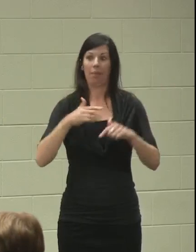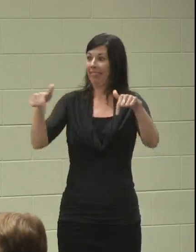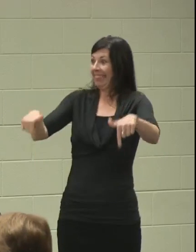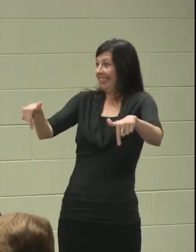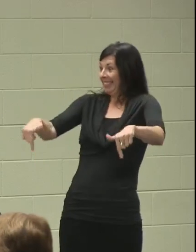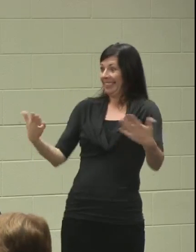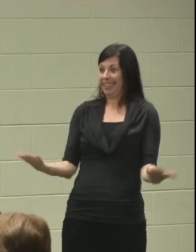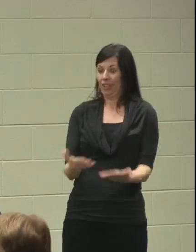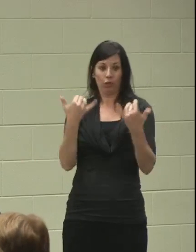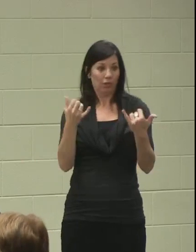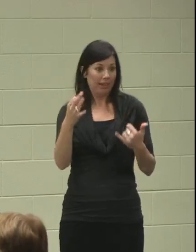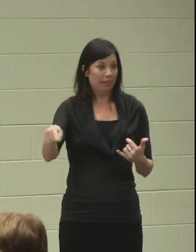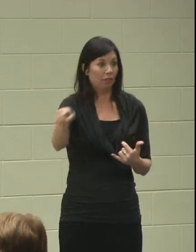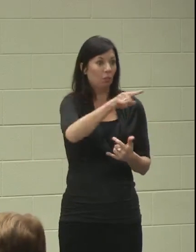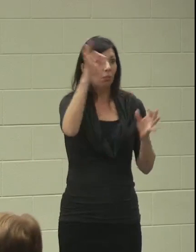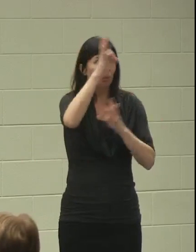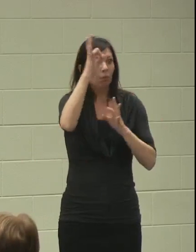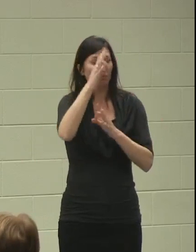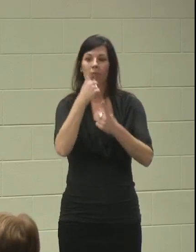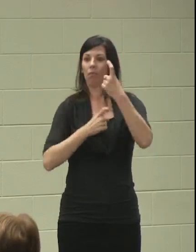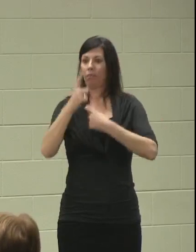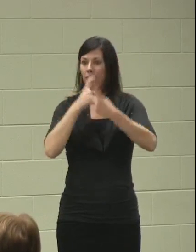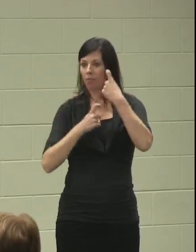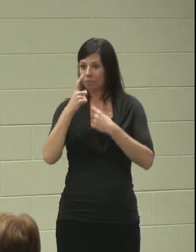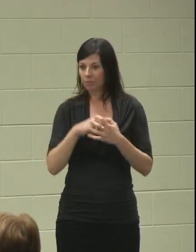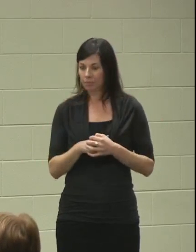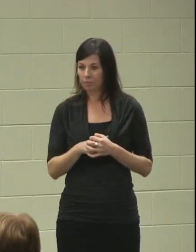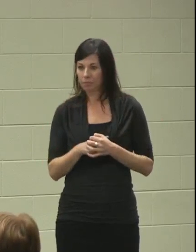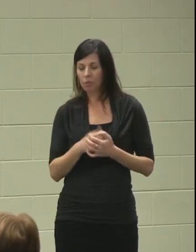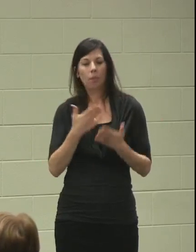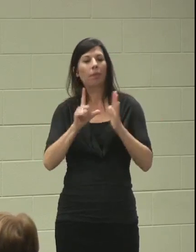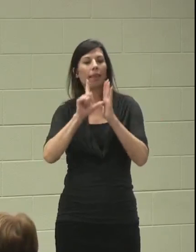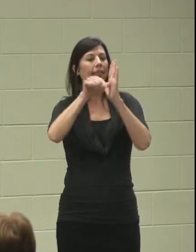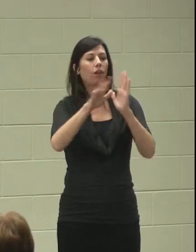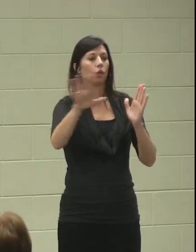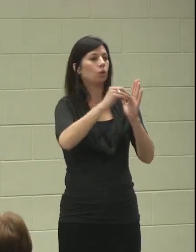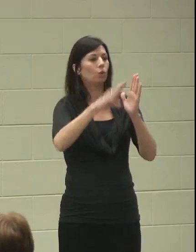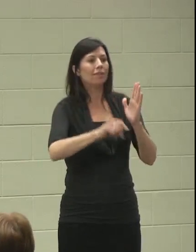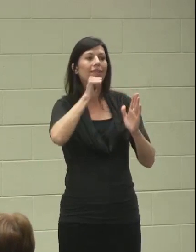so that if you're in a position where you're not going to be as independent as you thought or your child